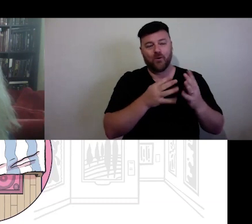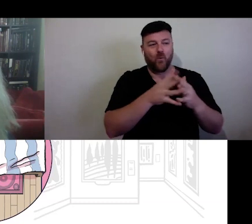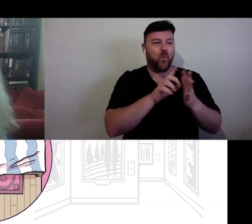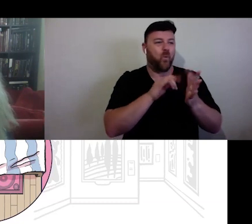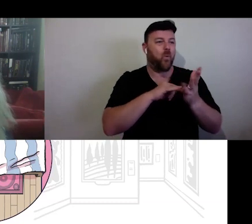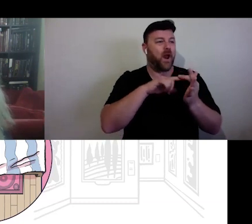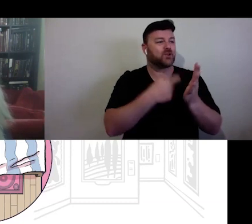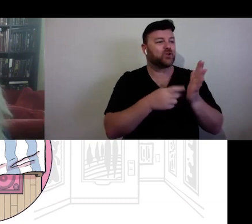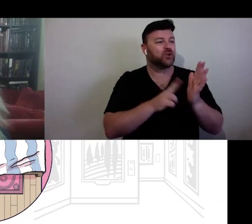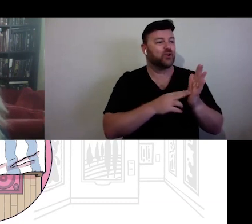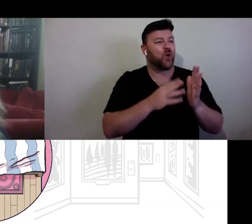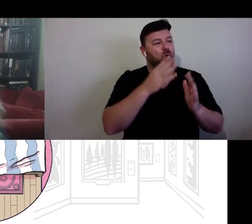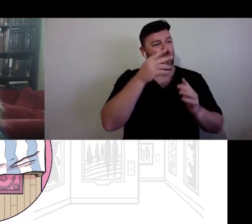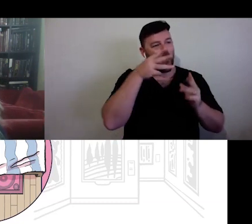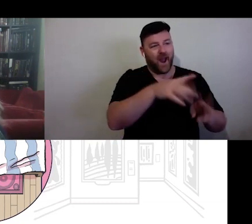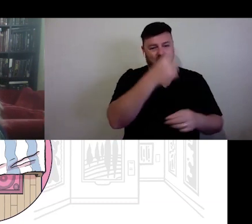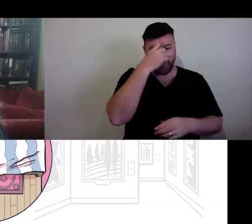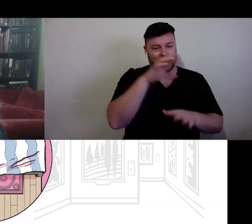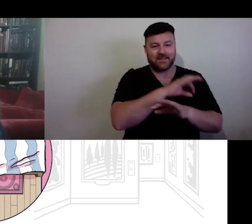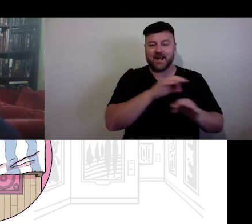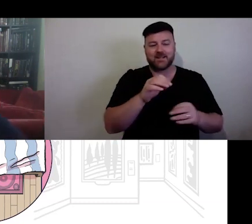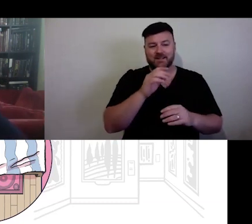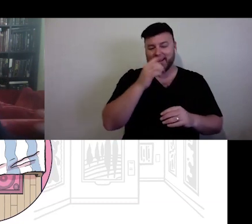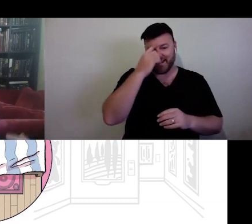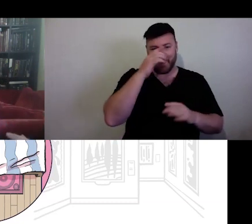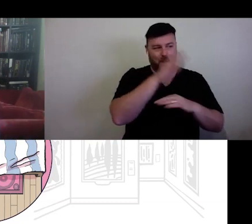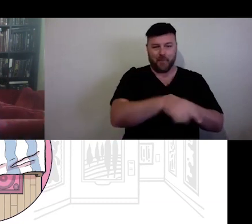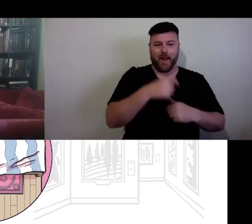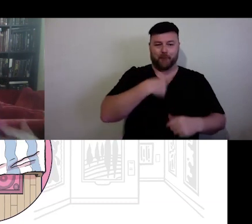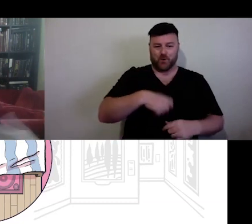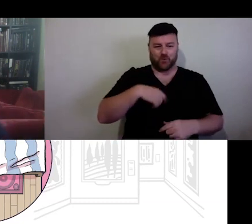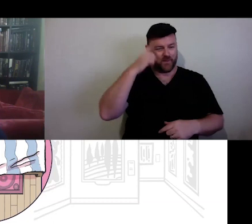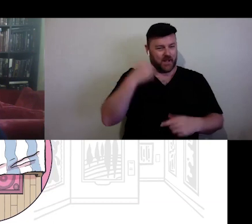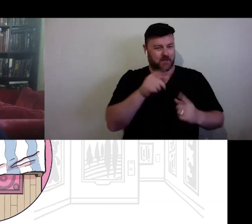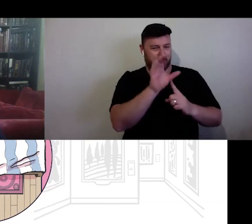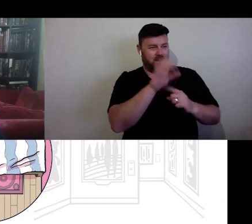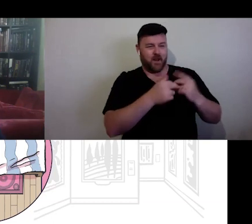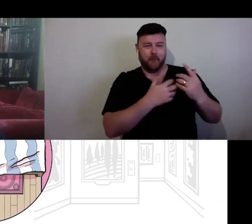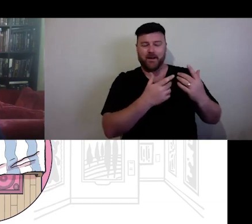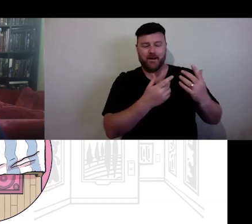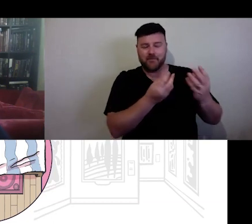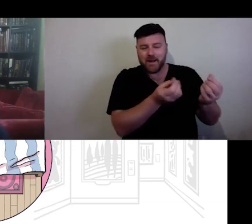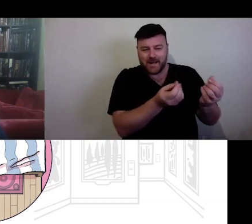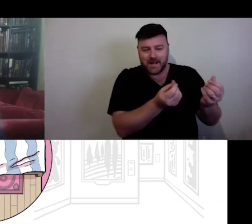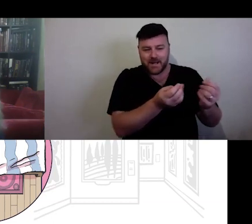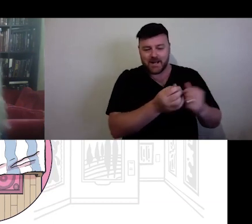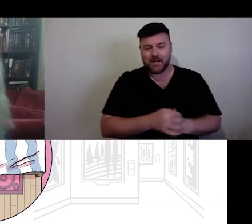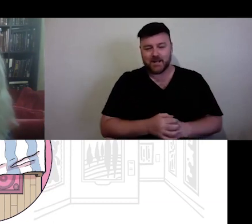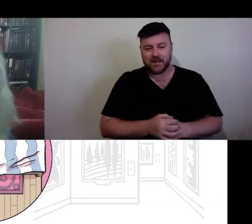pandemic is asking for a movement in wards to each other. As the 13